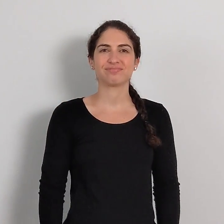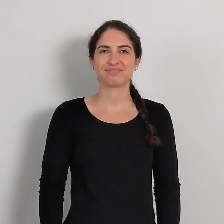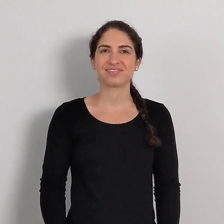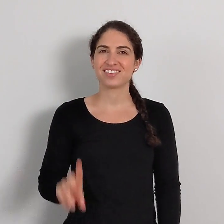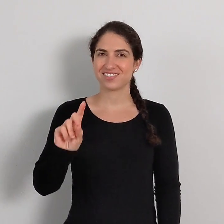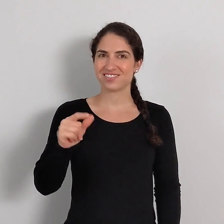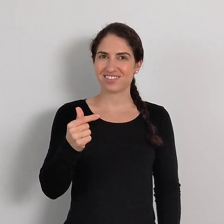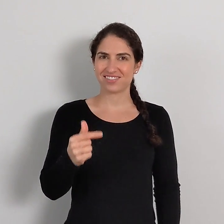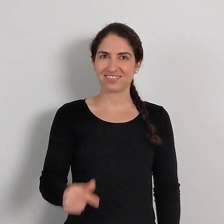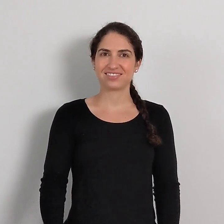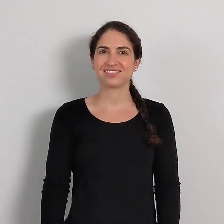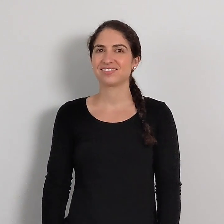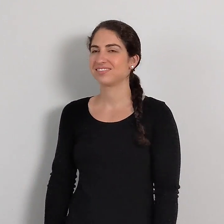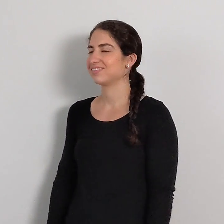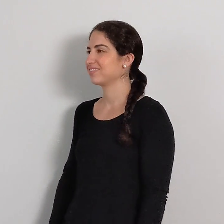DOG